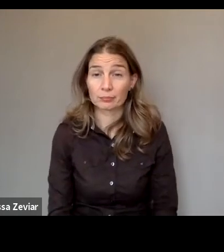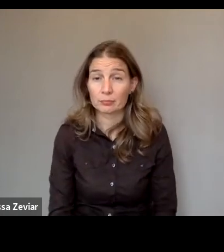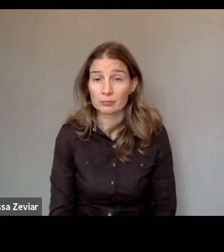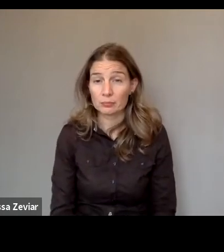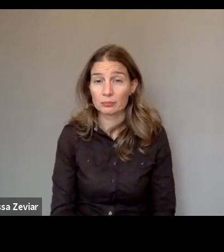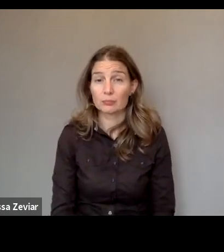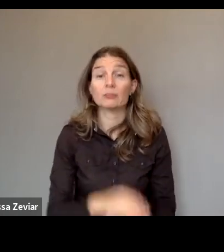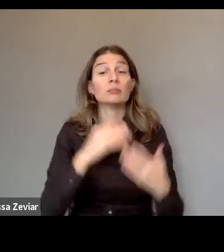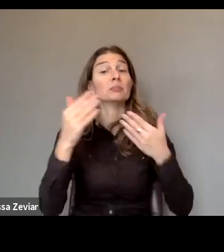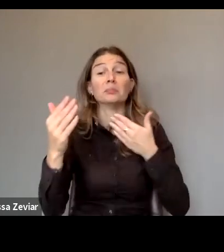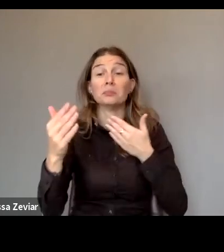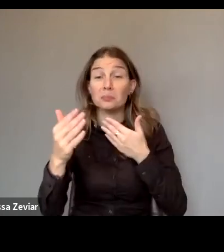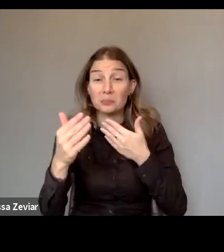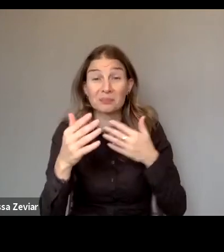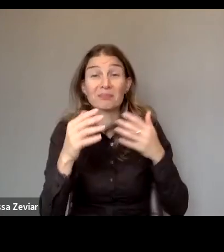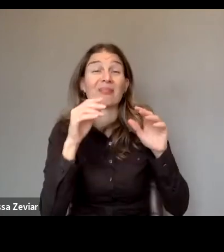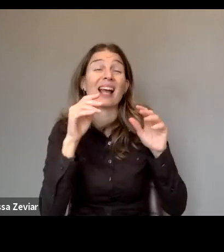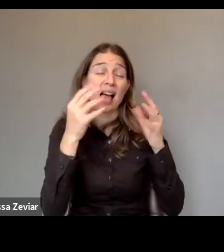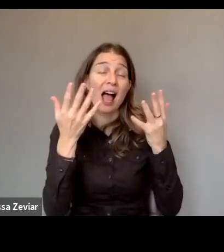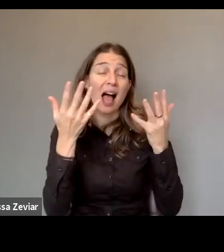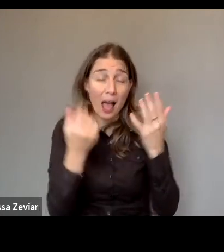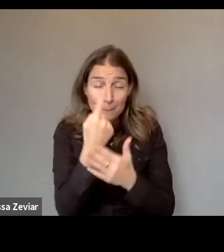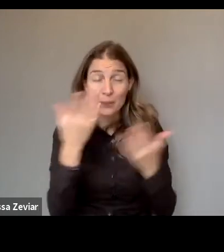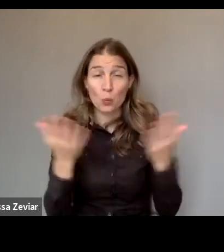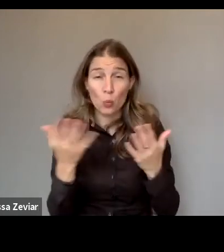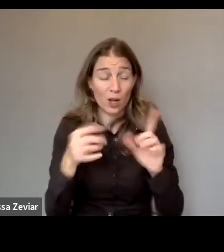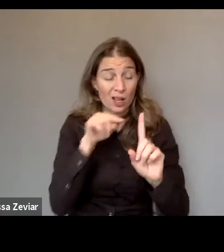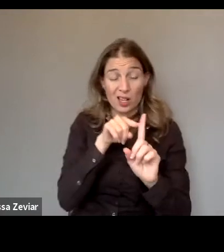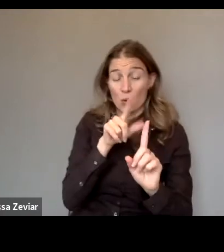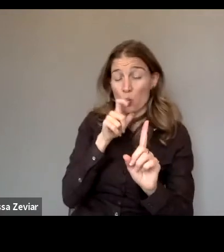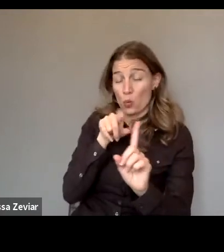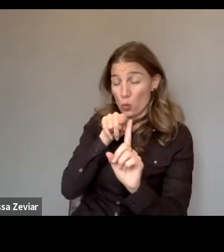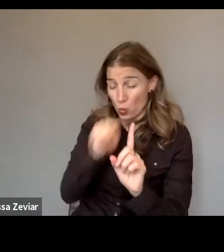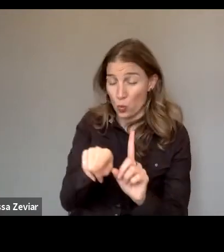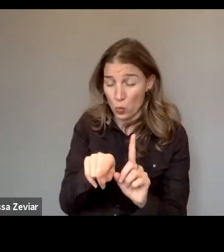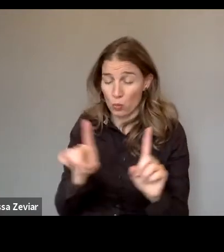the same residence with the victim. So that is a very broad definition.